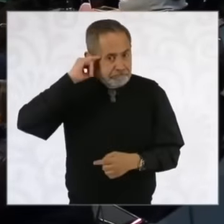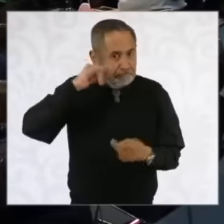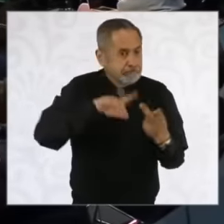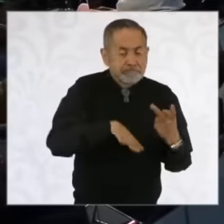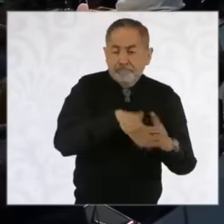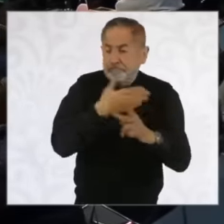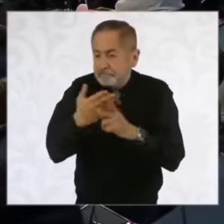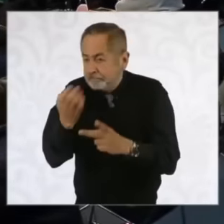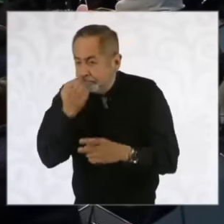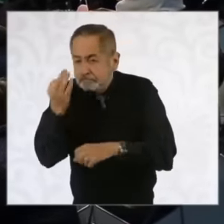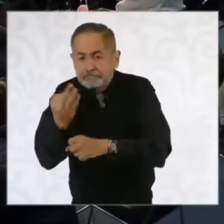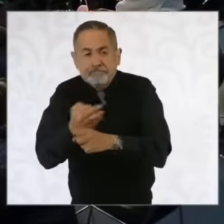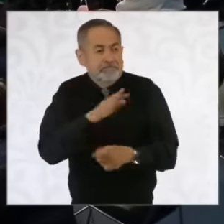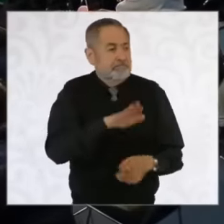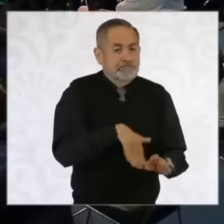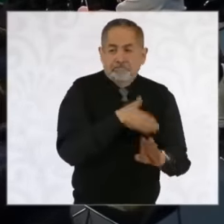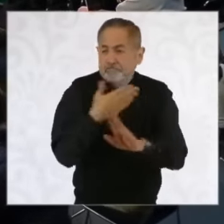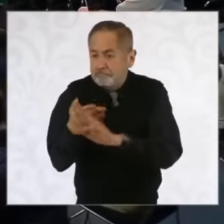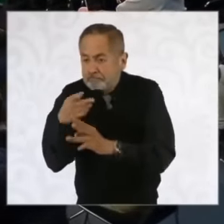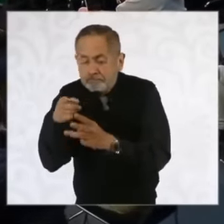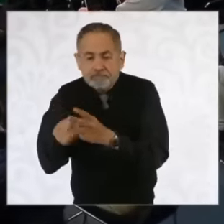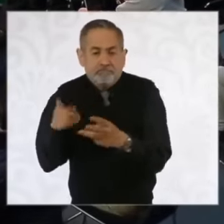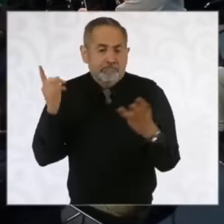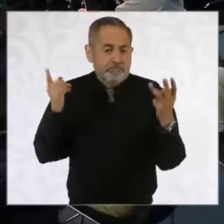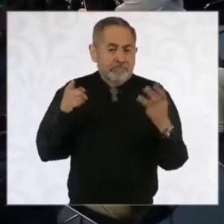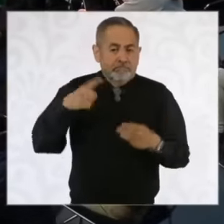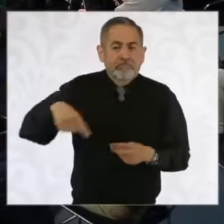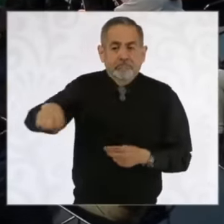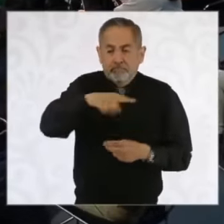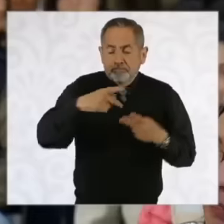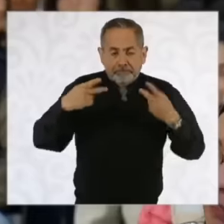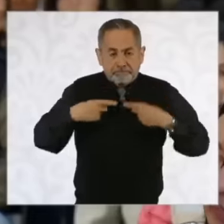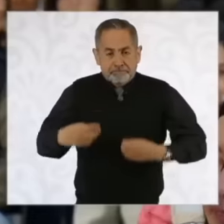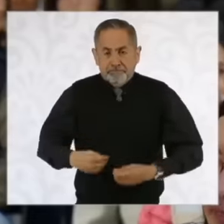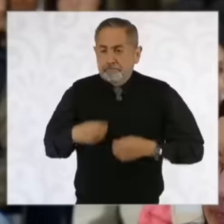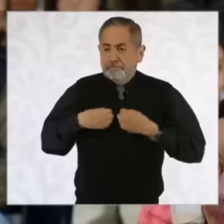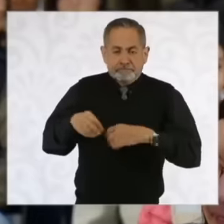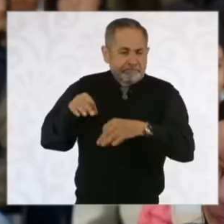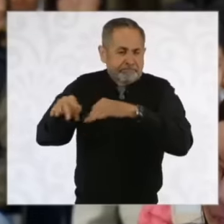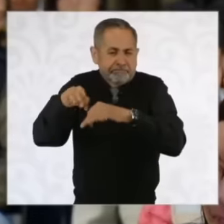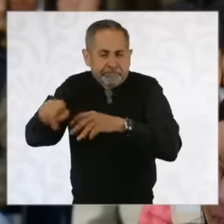student movements against movements even of settlers and workers because García